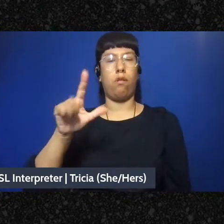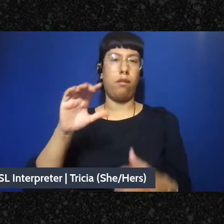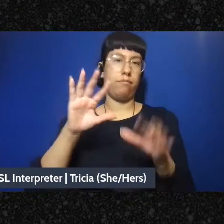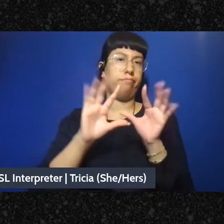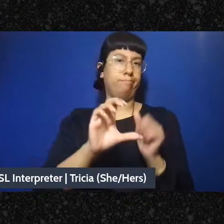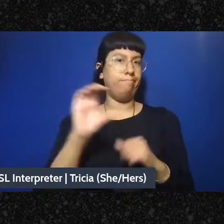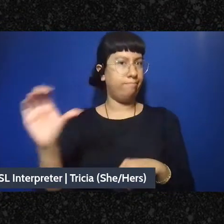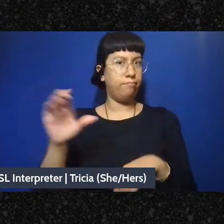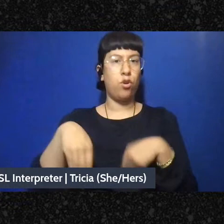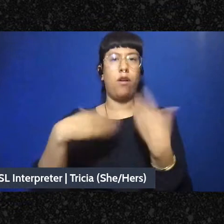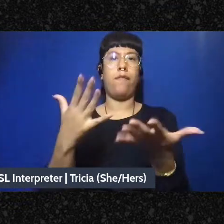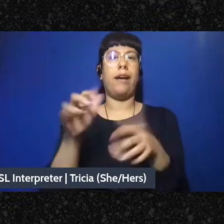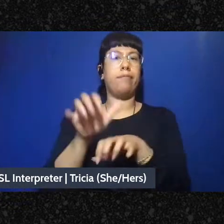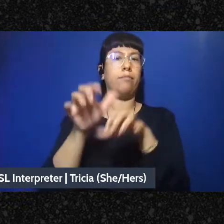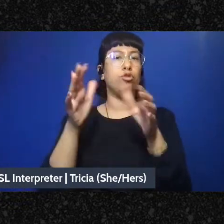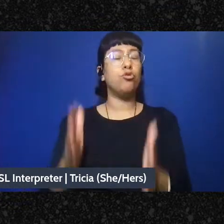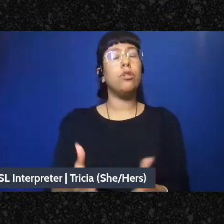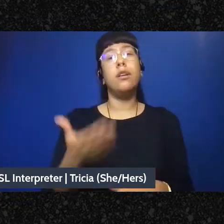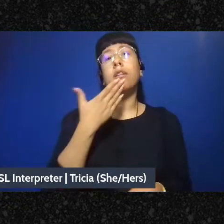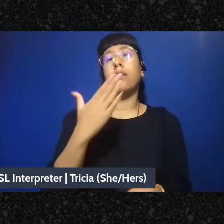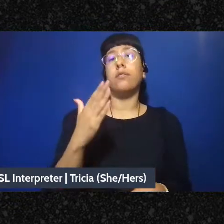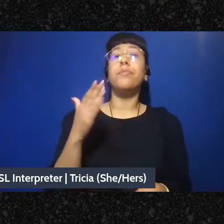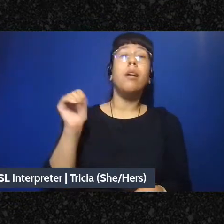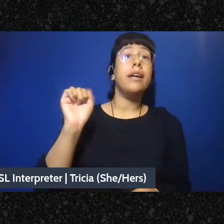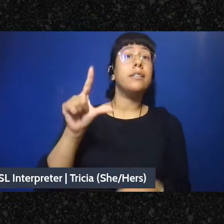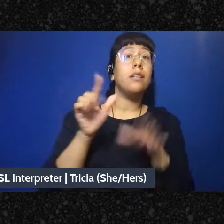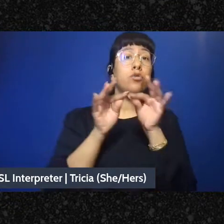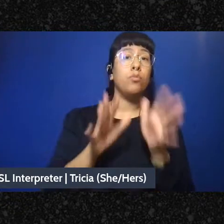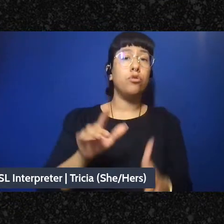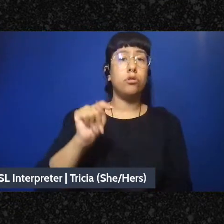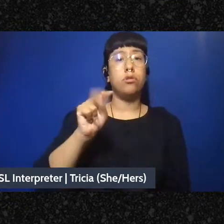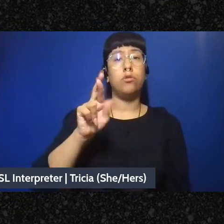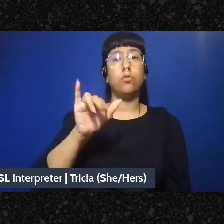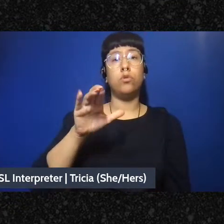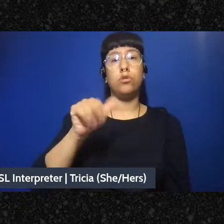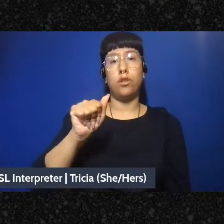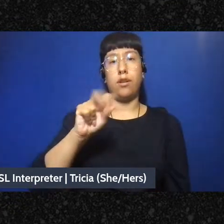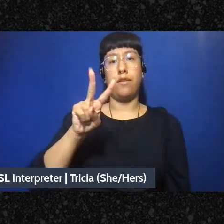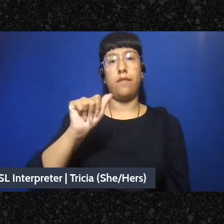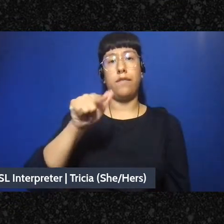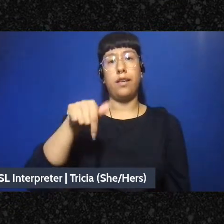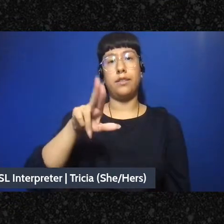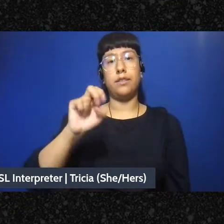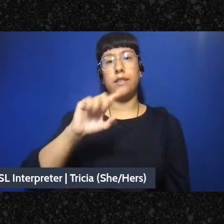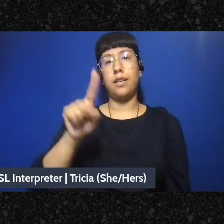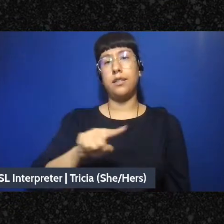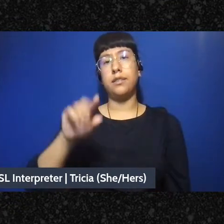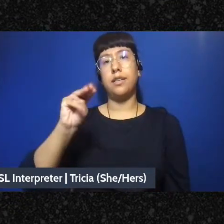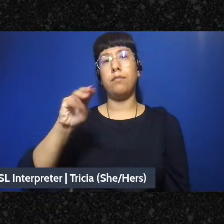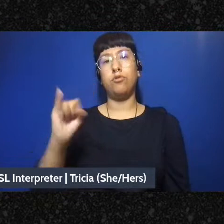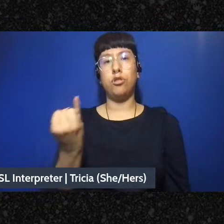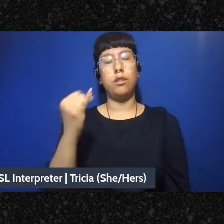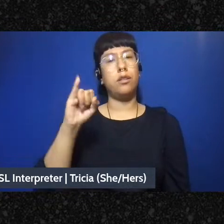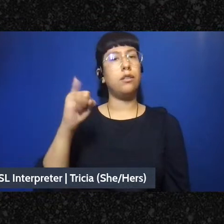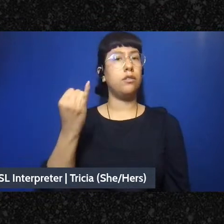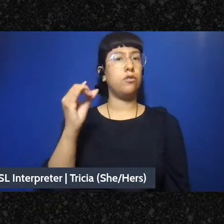our asl interpreters for tonight's event are Tricia Vasquez and MJ Jones, we're so happy to